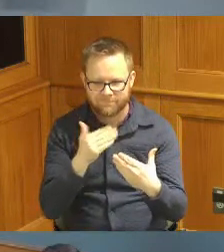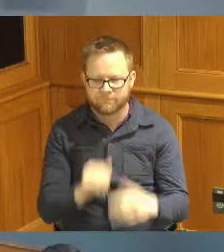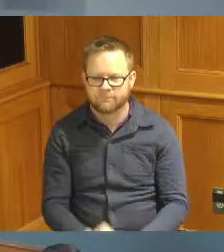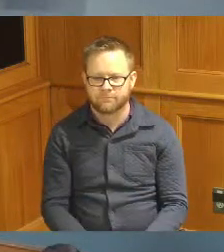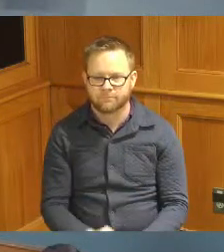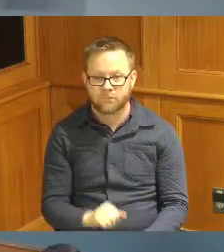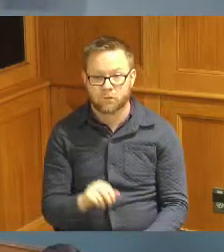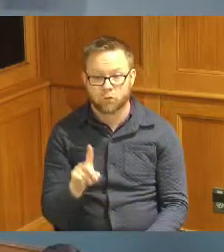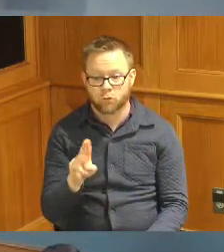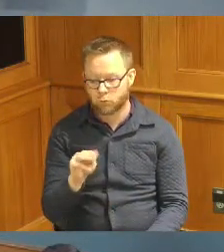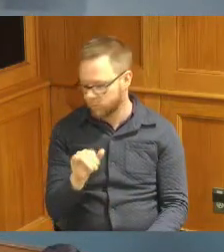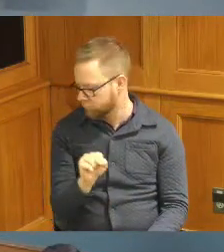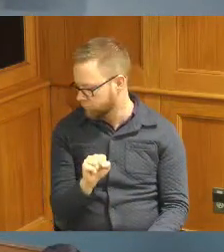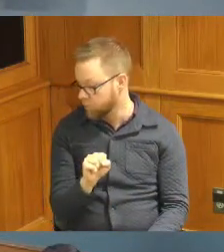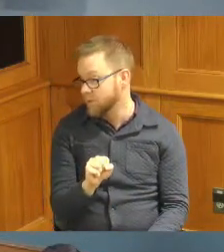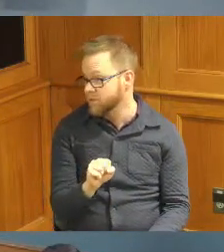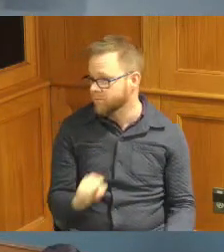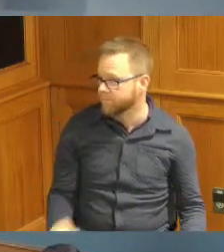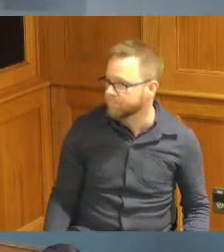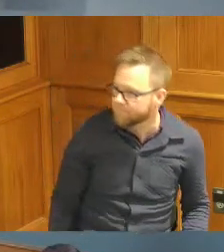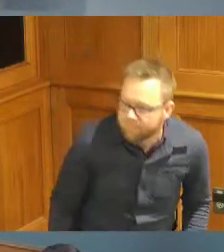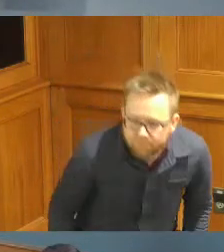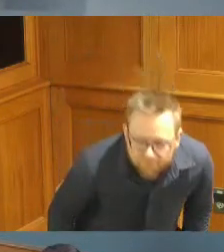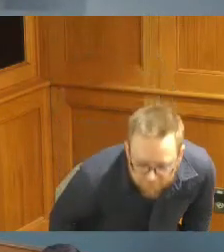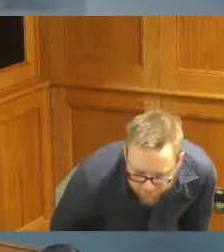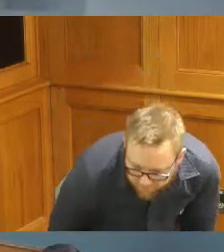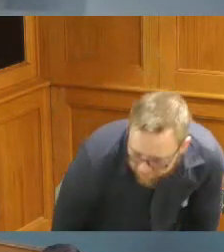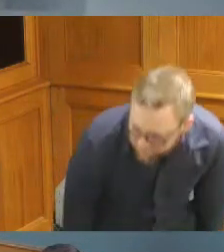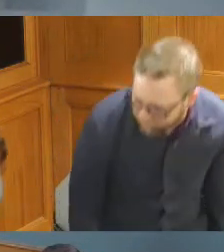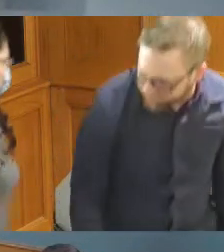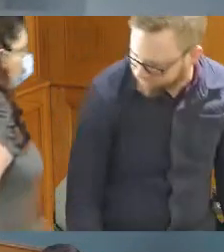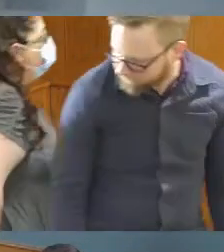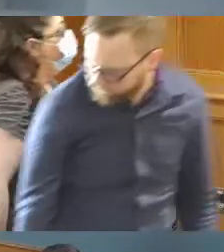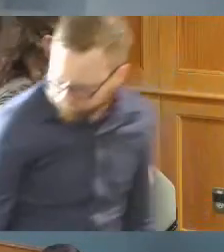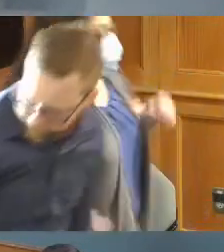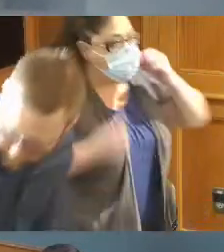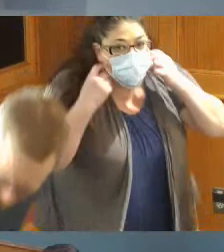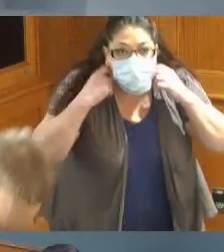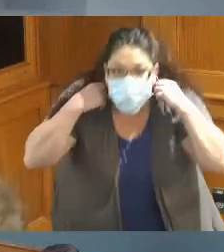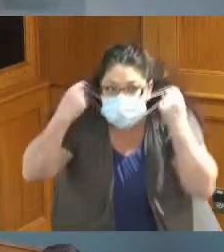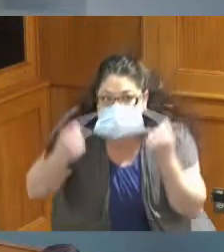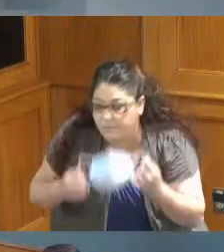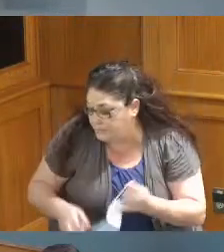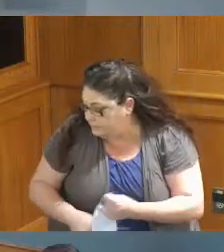should do it thank you Madam chair just a couple things and Commissioner Driehaus as you mentioned